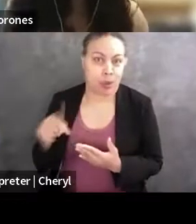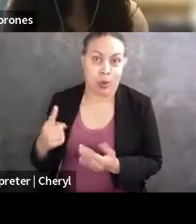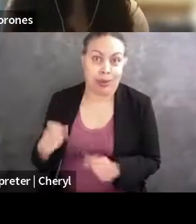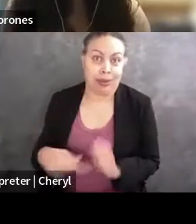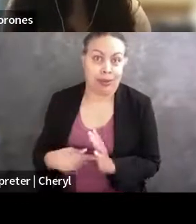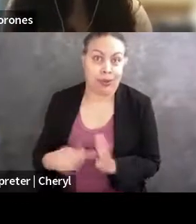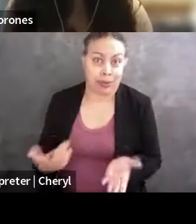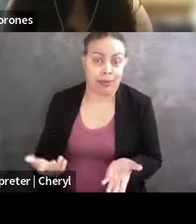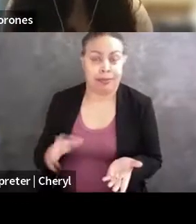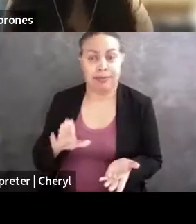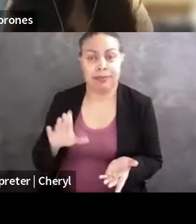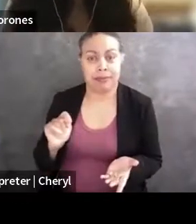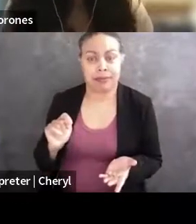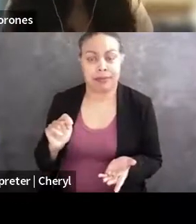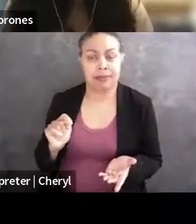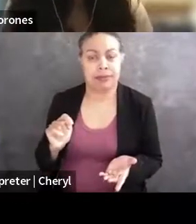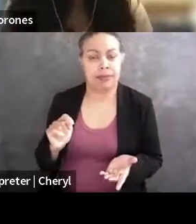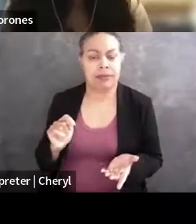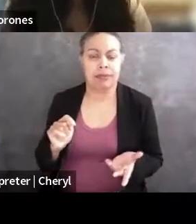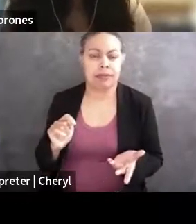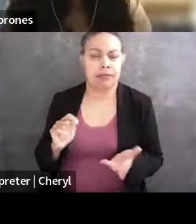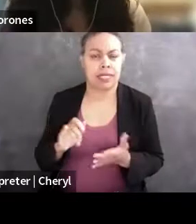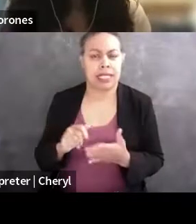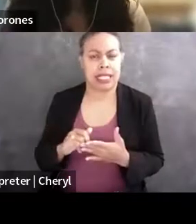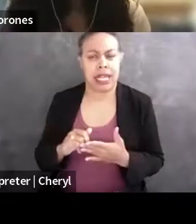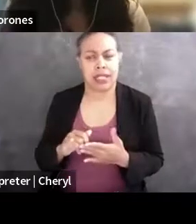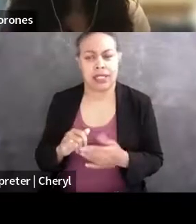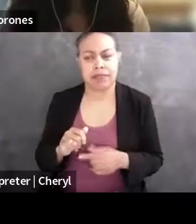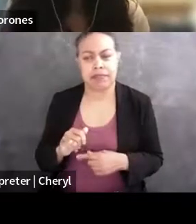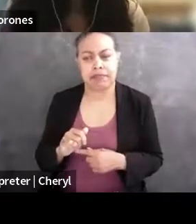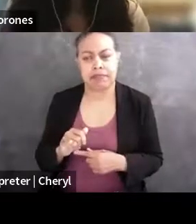But it should not, as I think has been alluded here,